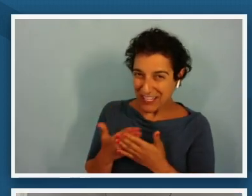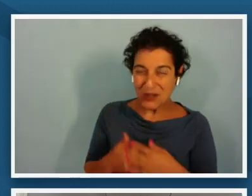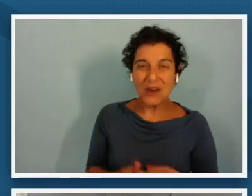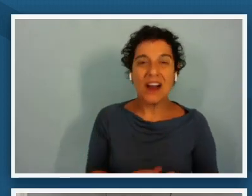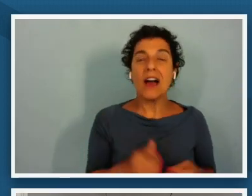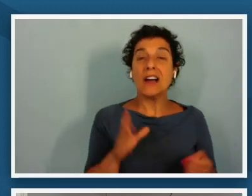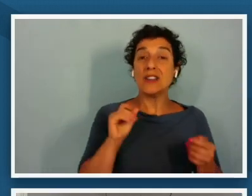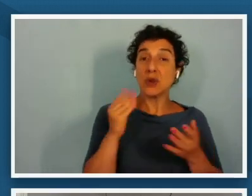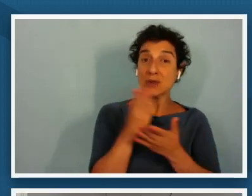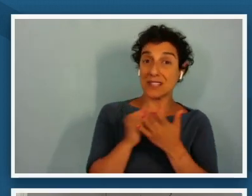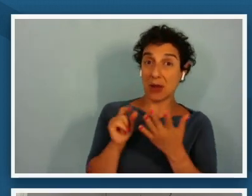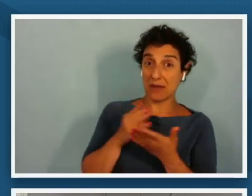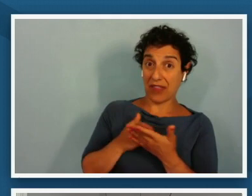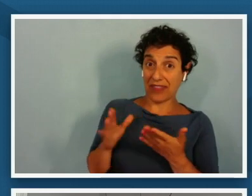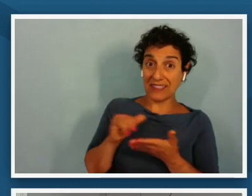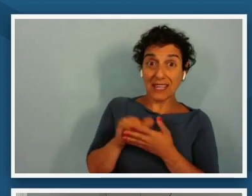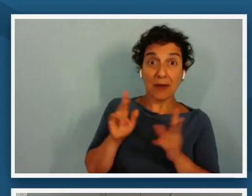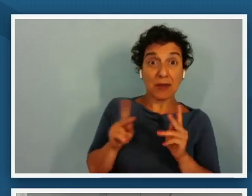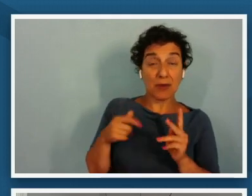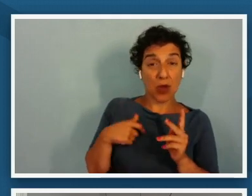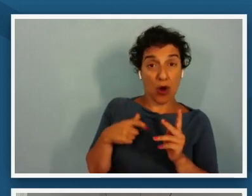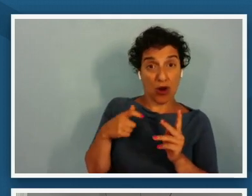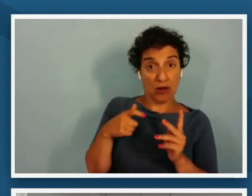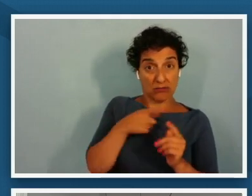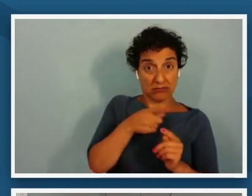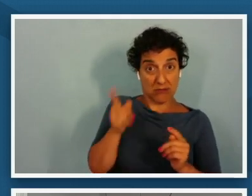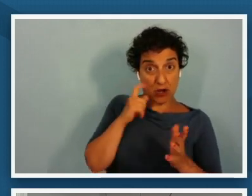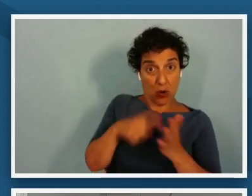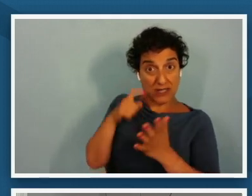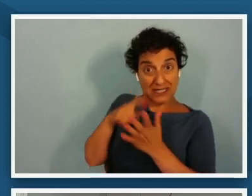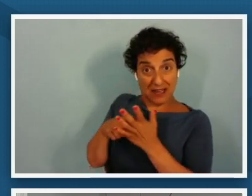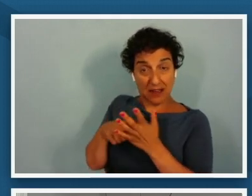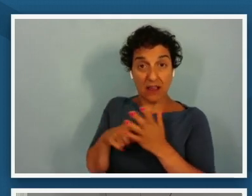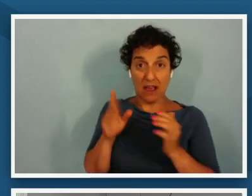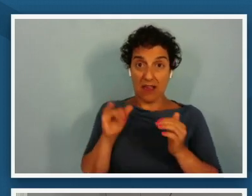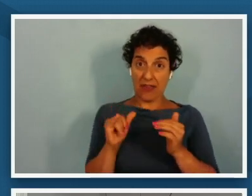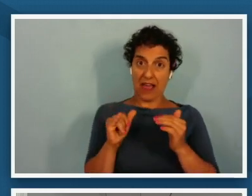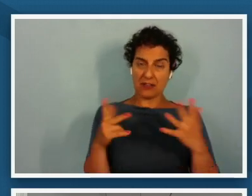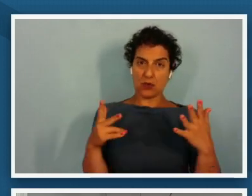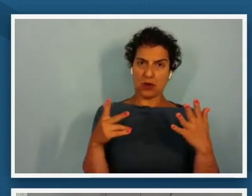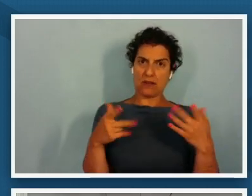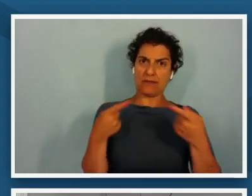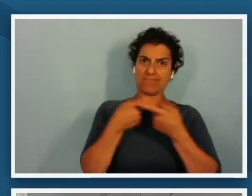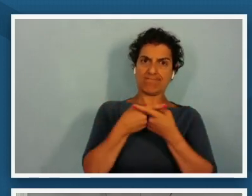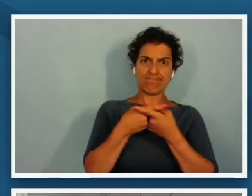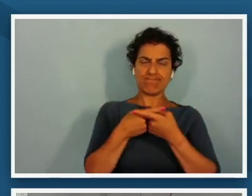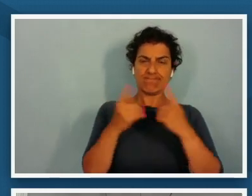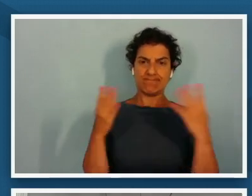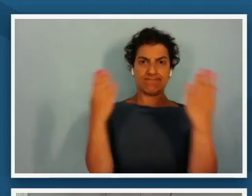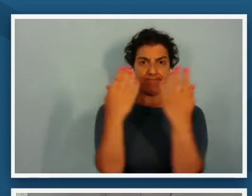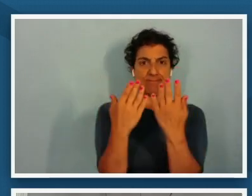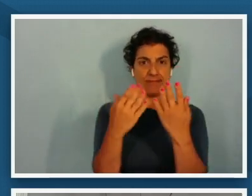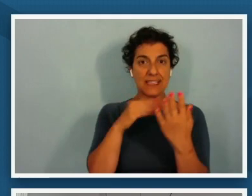things that people are noticing is the juxtaposition um centers the story of